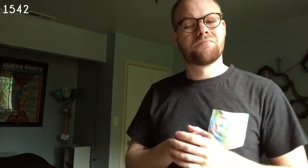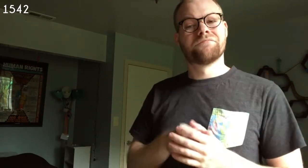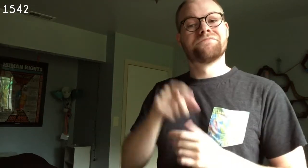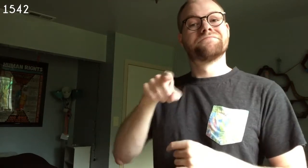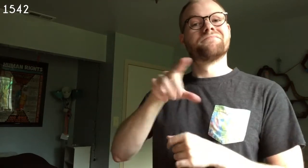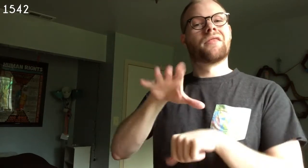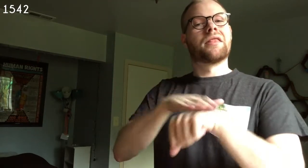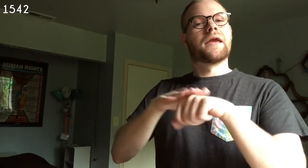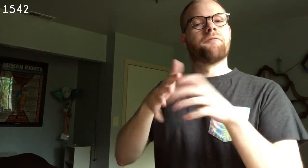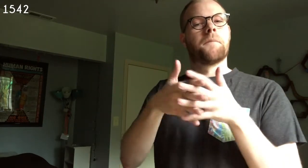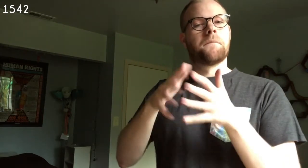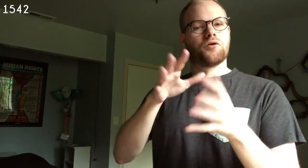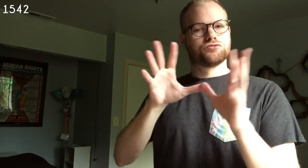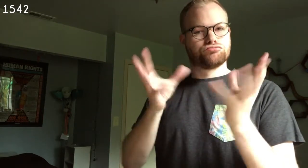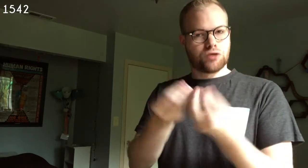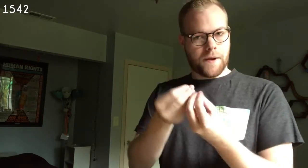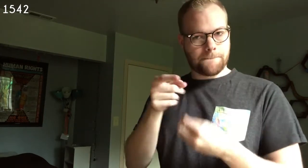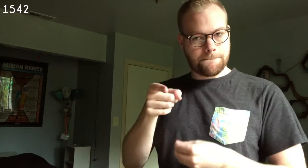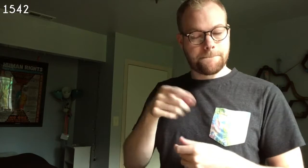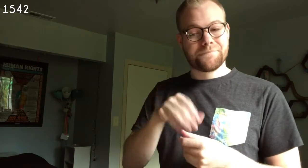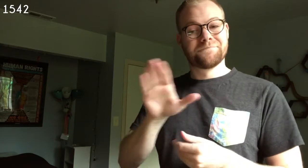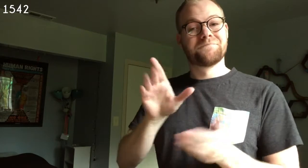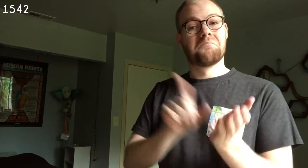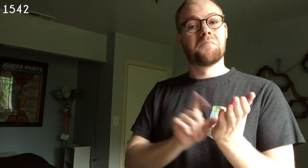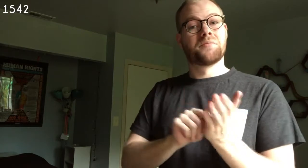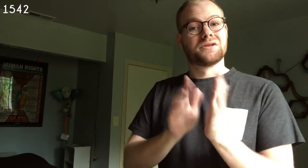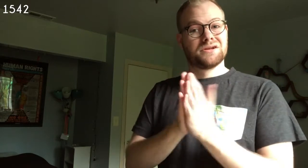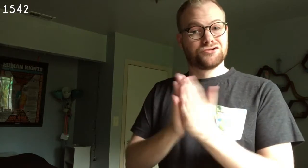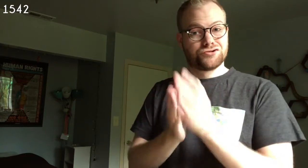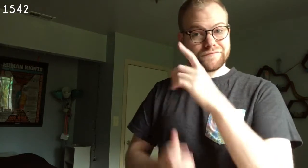among a Native American tribe in his publication,